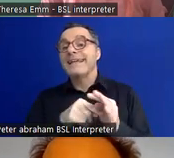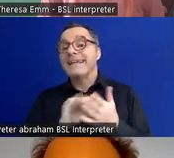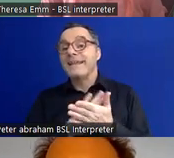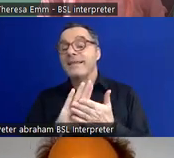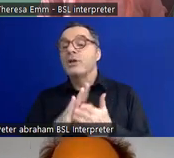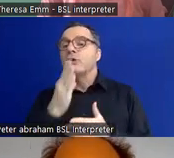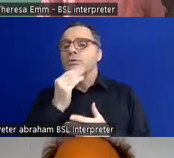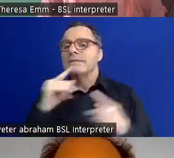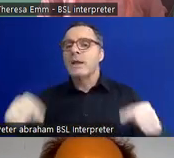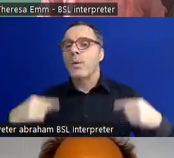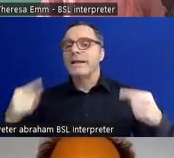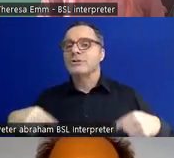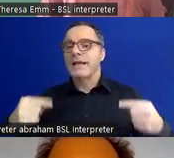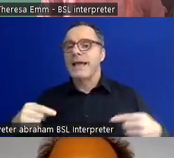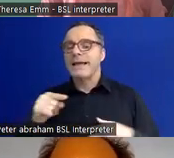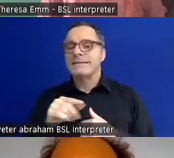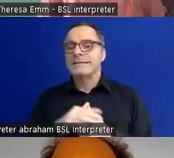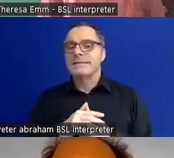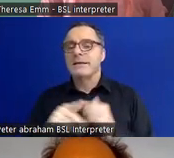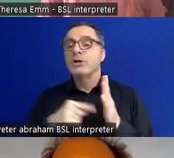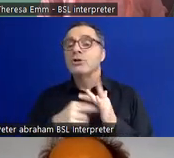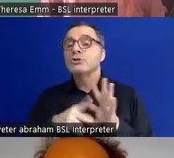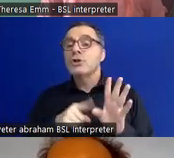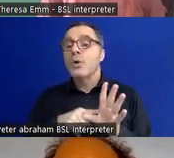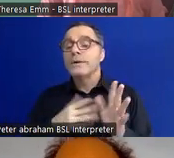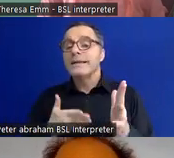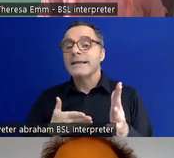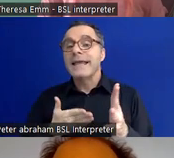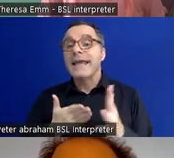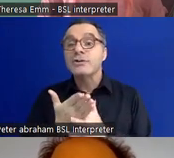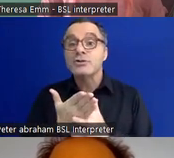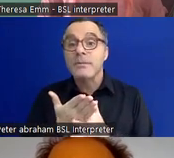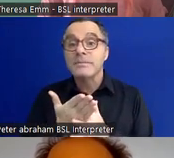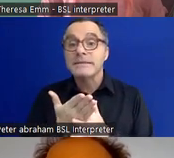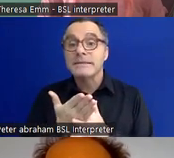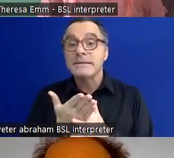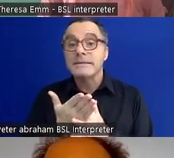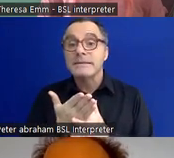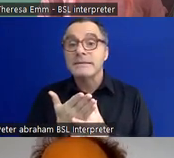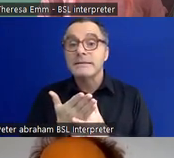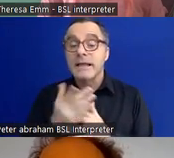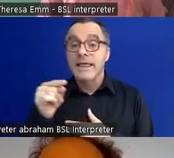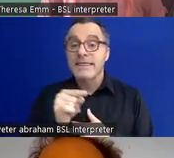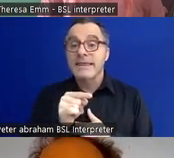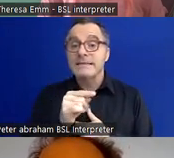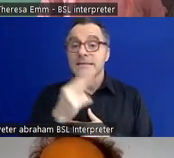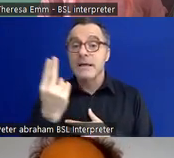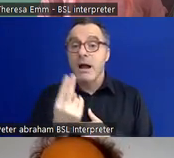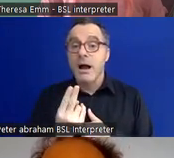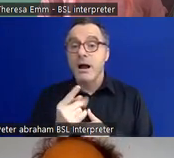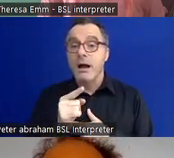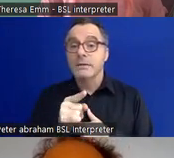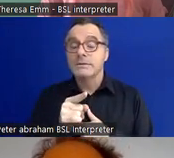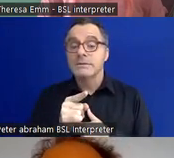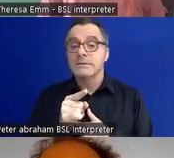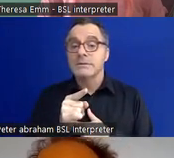which Tony kindly interrupted the run of this artwork on loan between different venues to be put